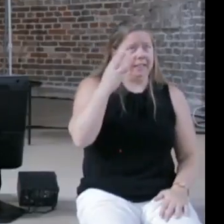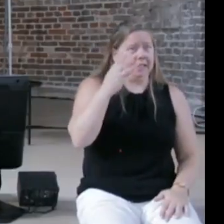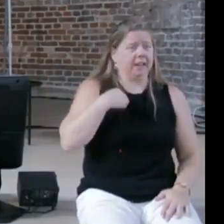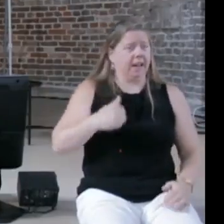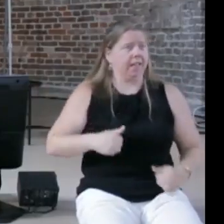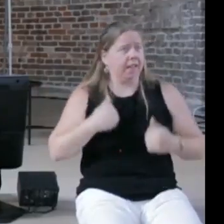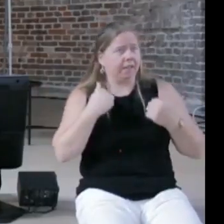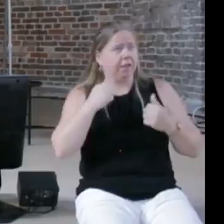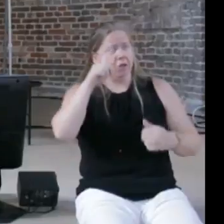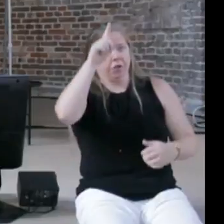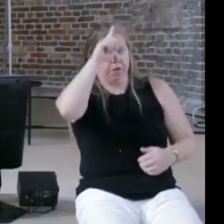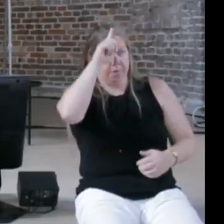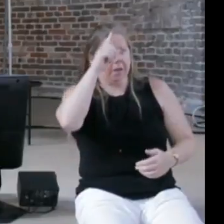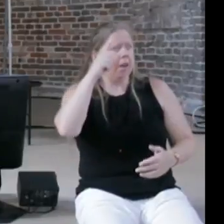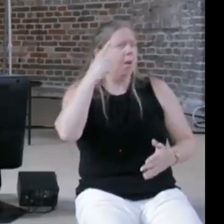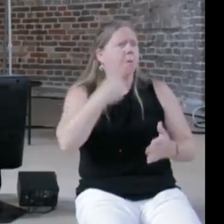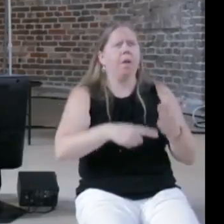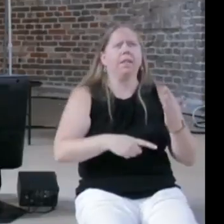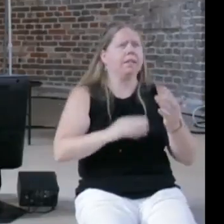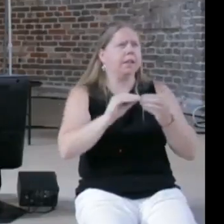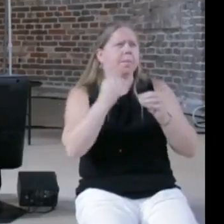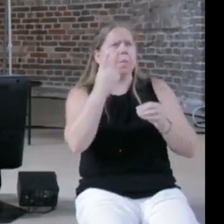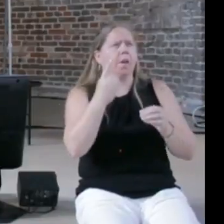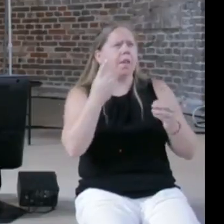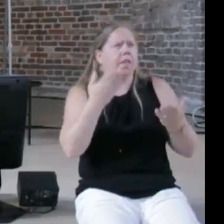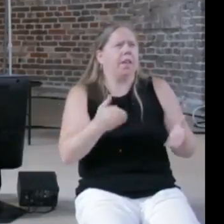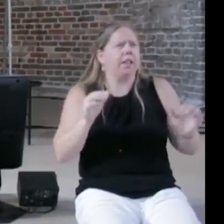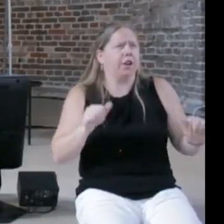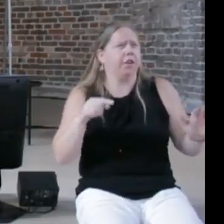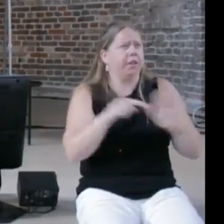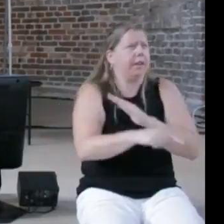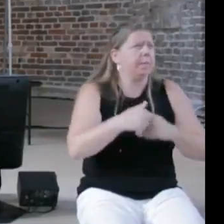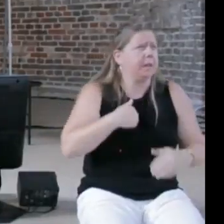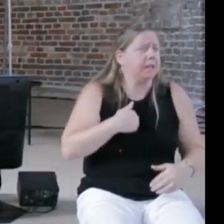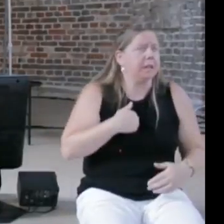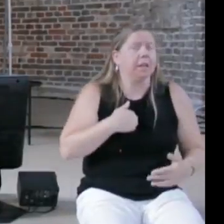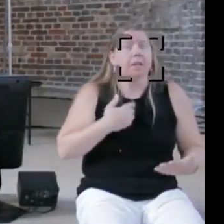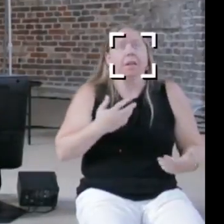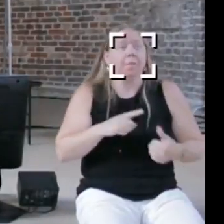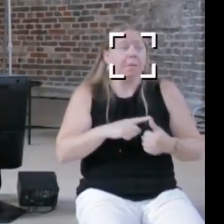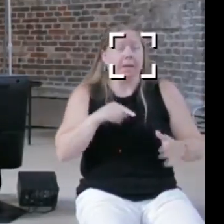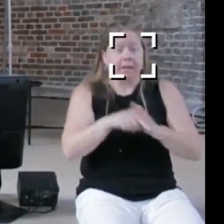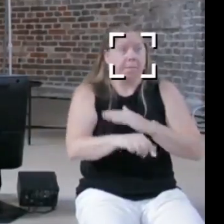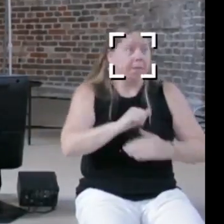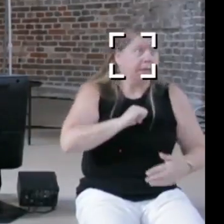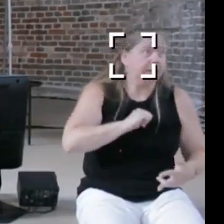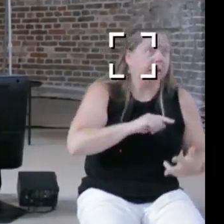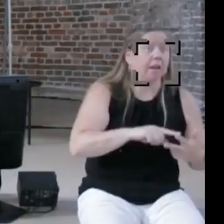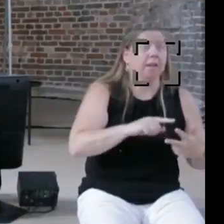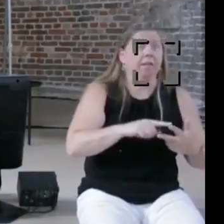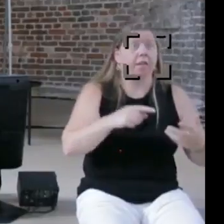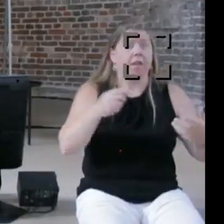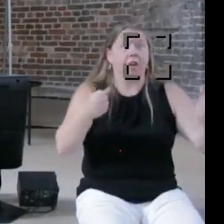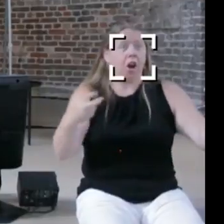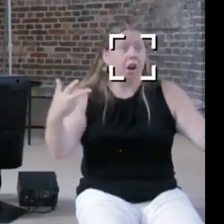about everything from suicide, to traffic issues to drugs, but we also did things like